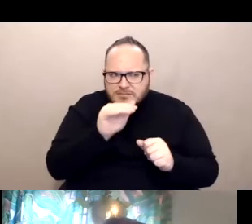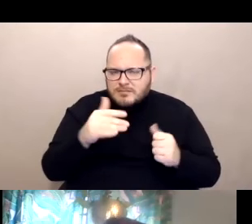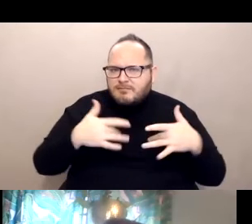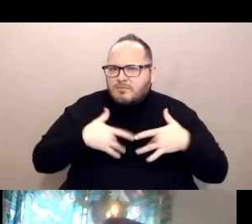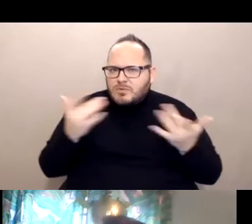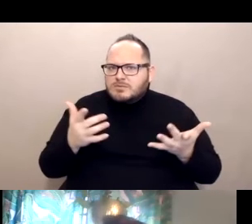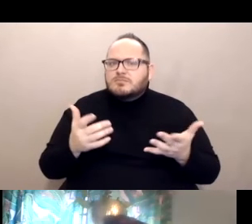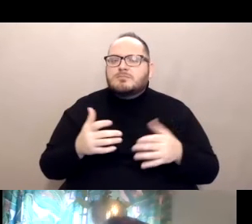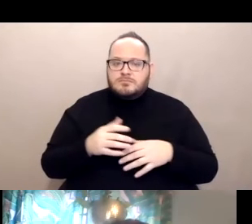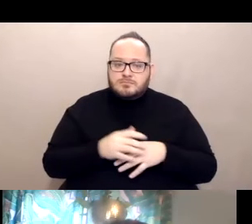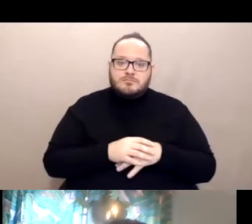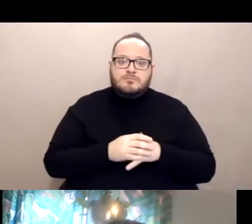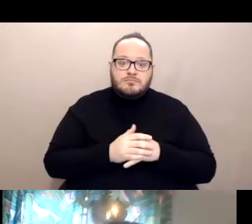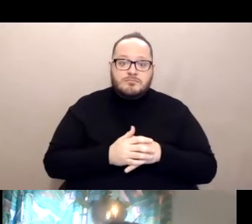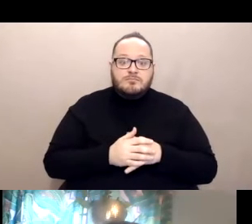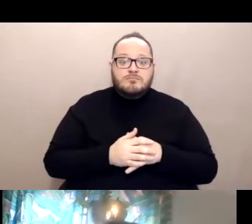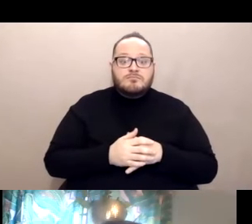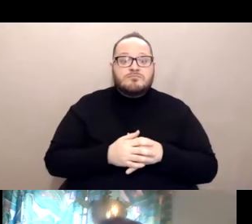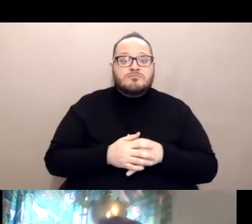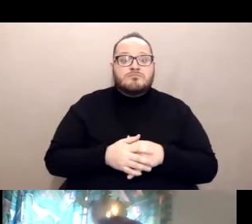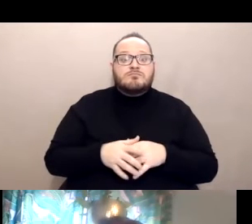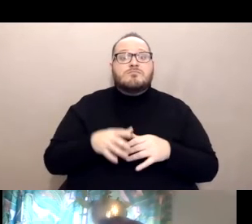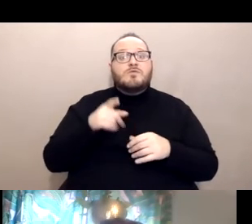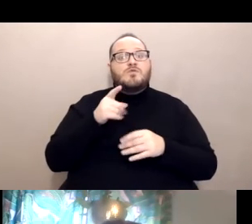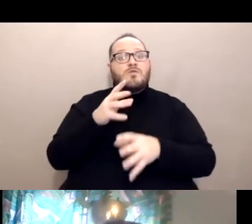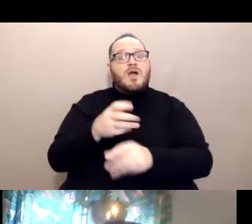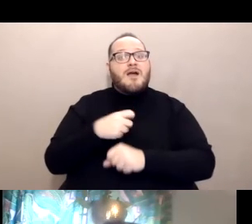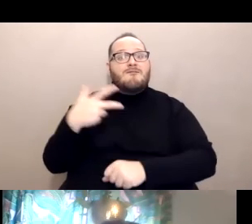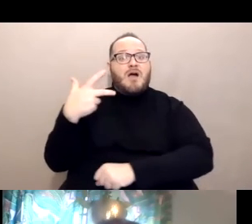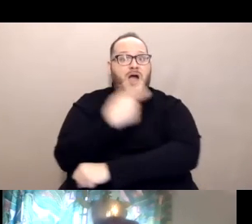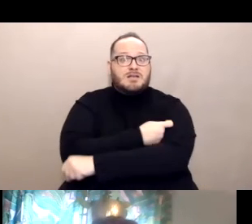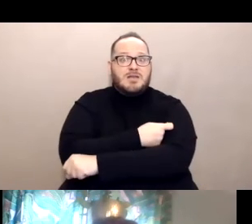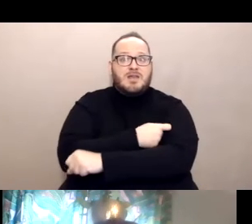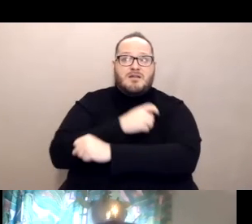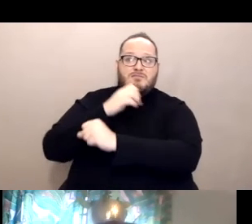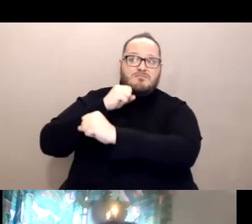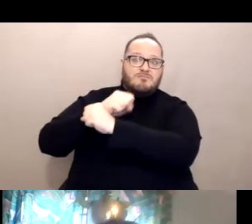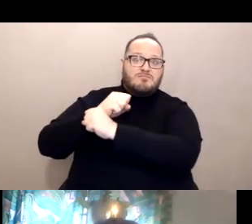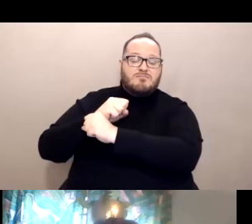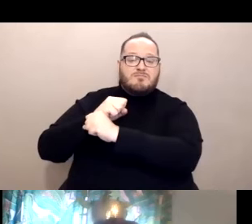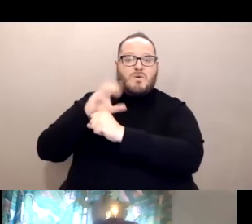Being vaccinated against COVID is for the community. It's for us as the people, while we're here